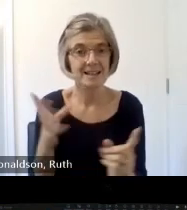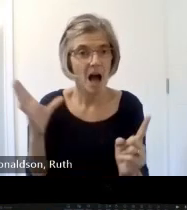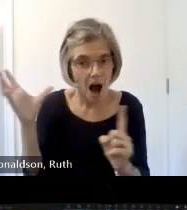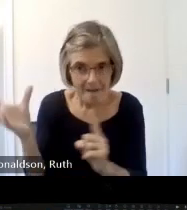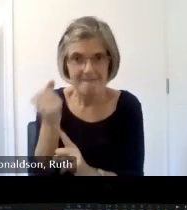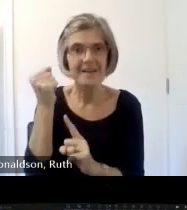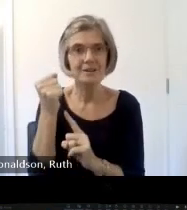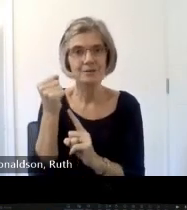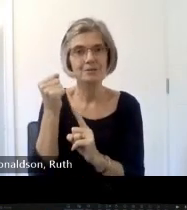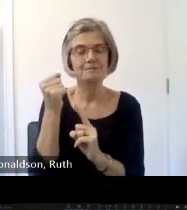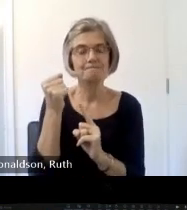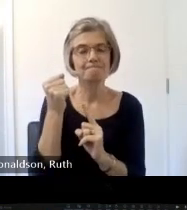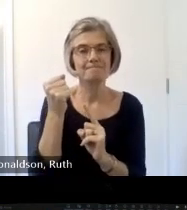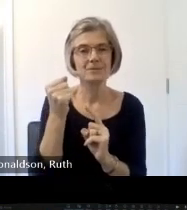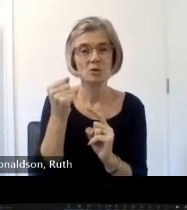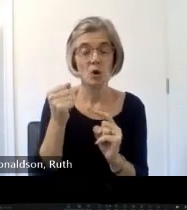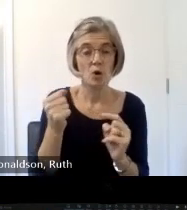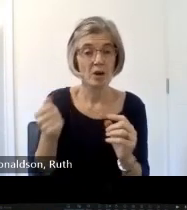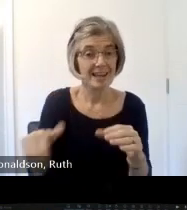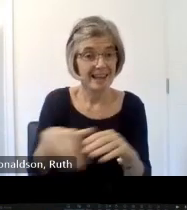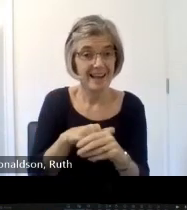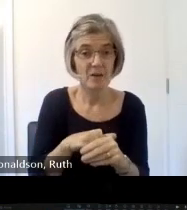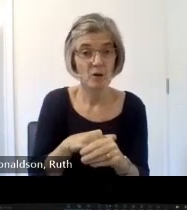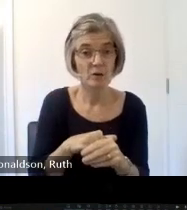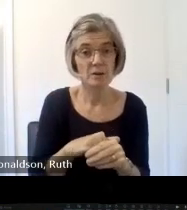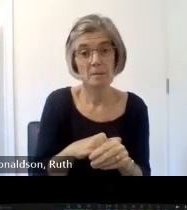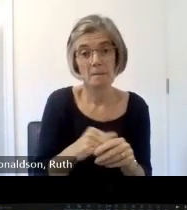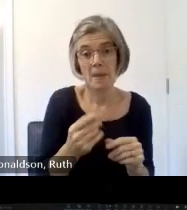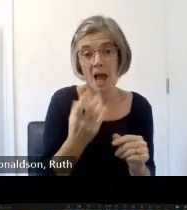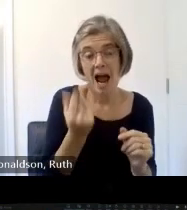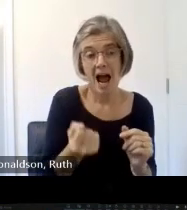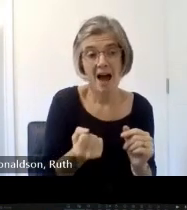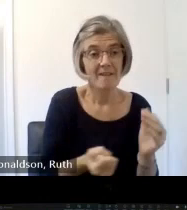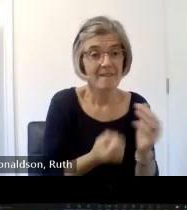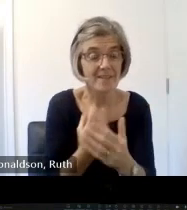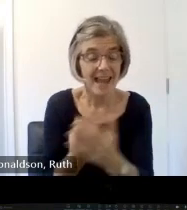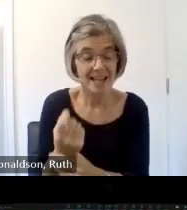running a public event to get involved for more information contact us through digits scotland.